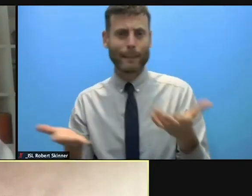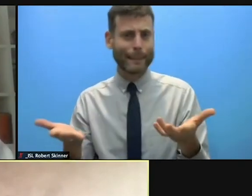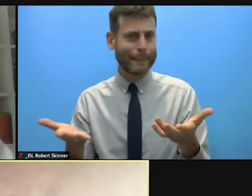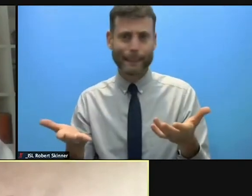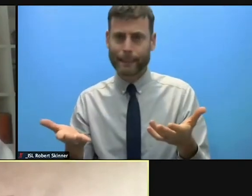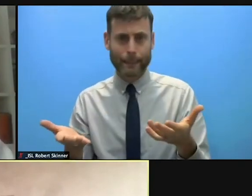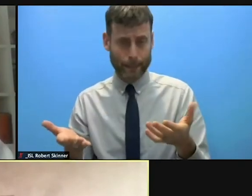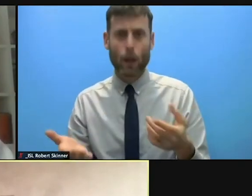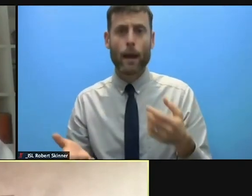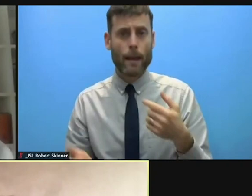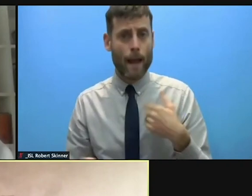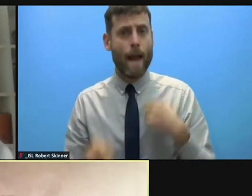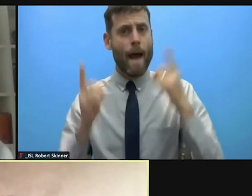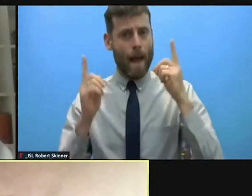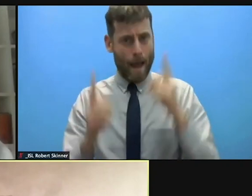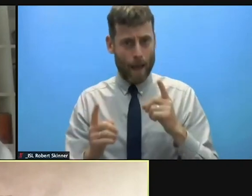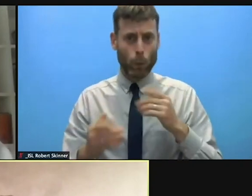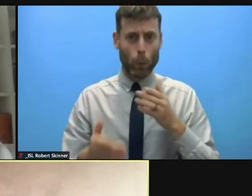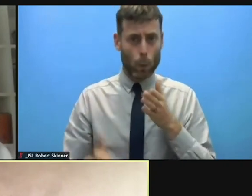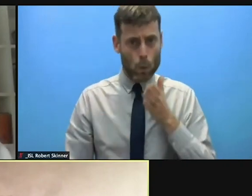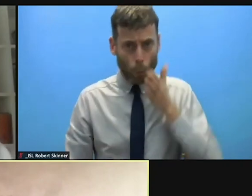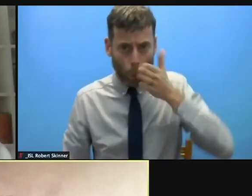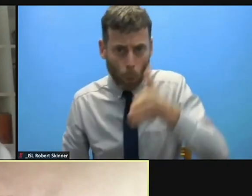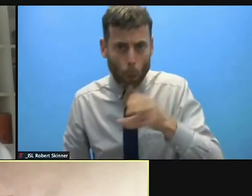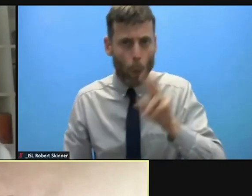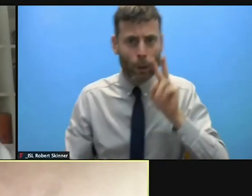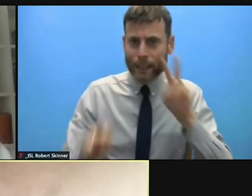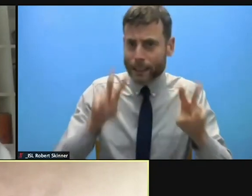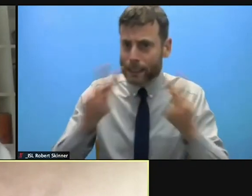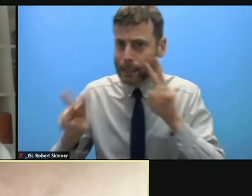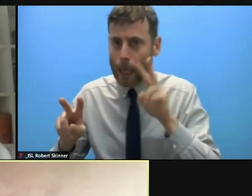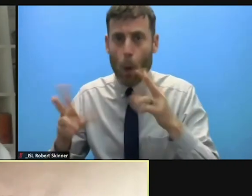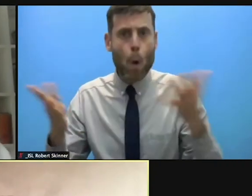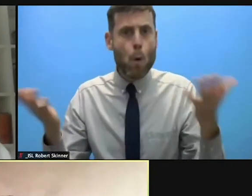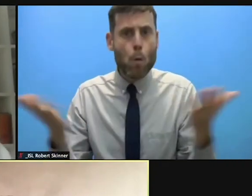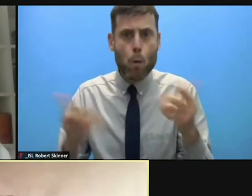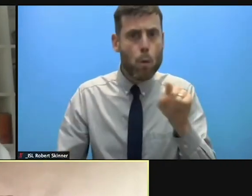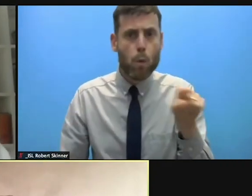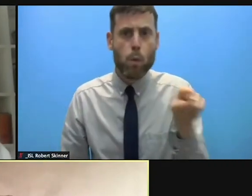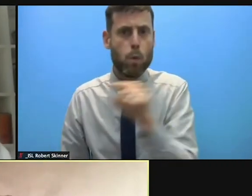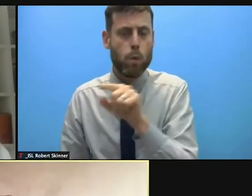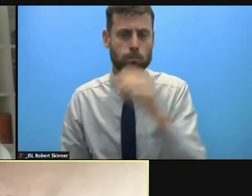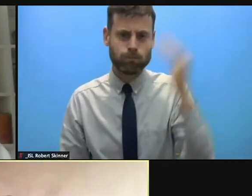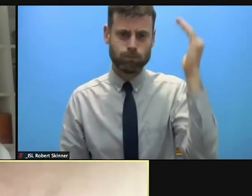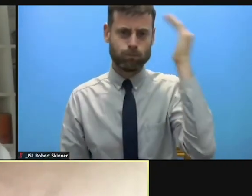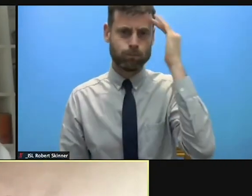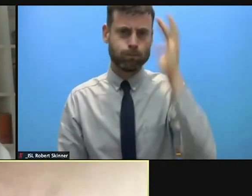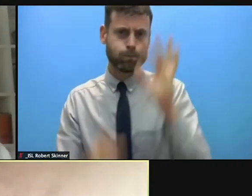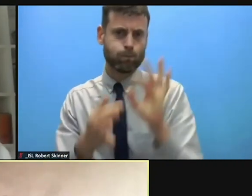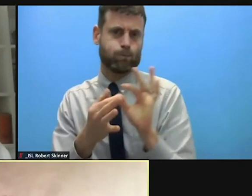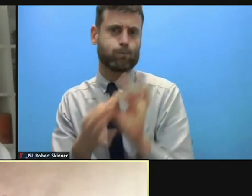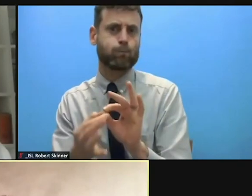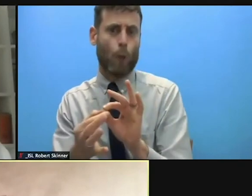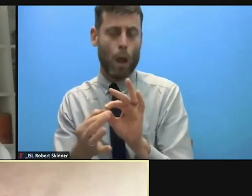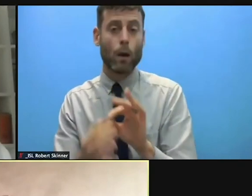But the think the benefits of shifting the action to the local players has been demonstrated.